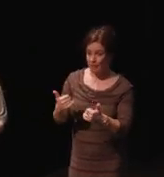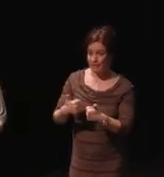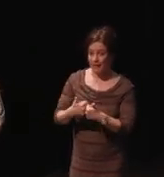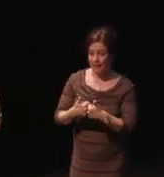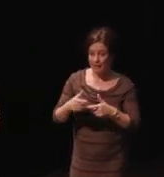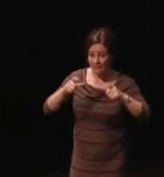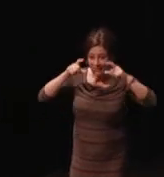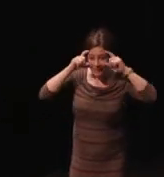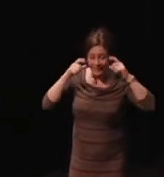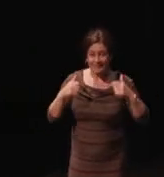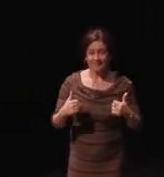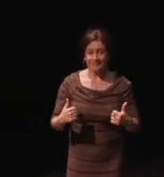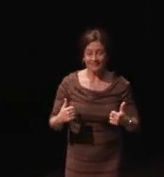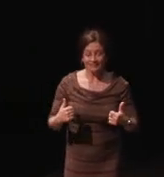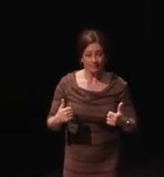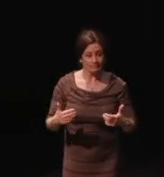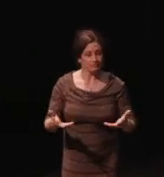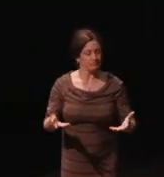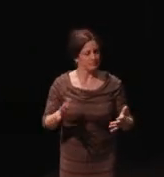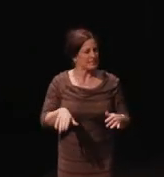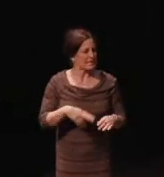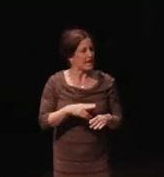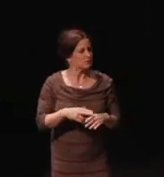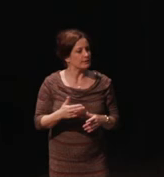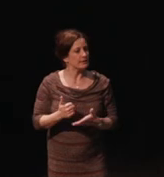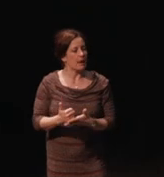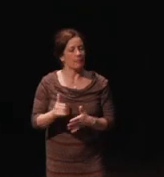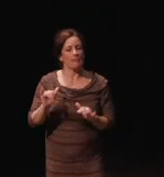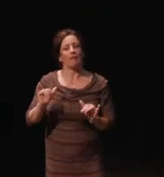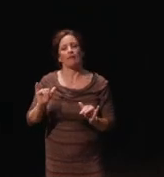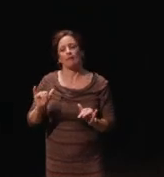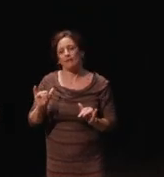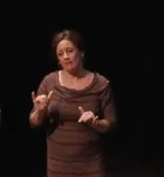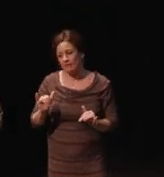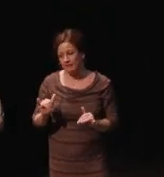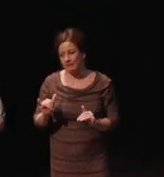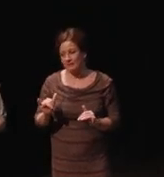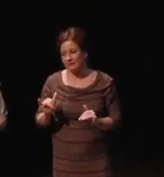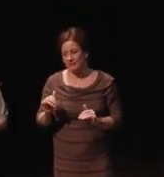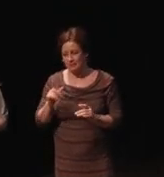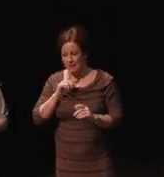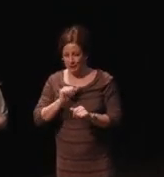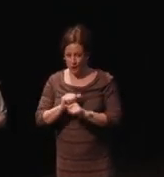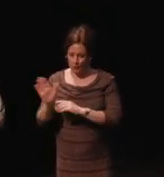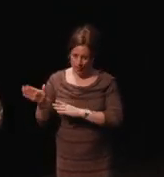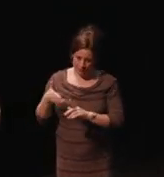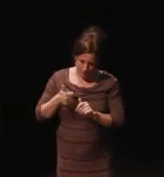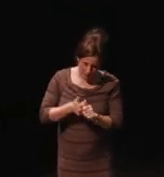It naturally helped make sure that we're following better standards for brightness,